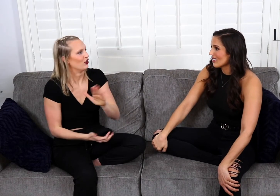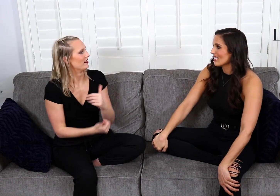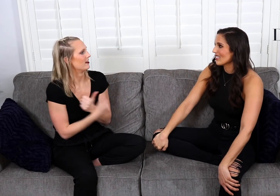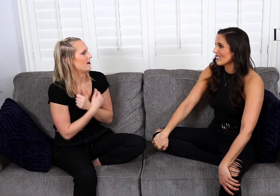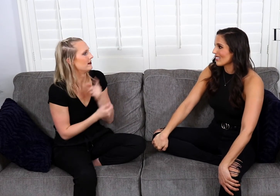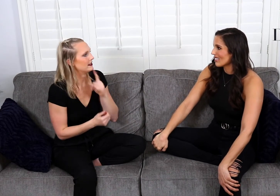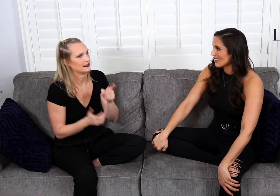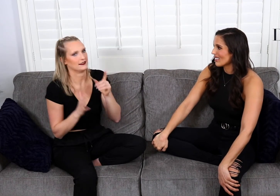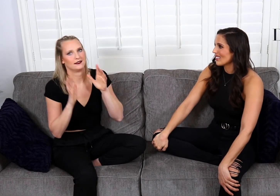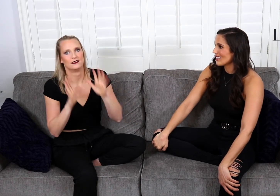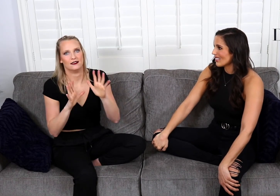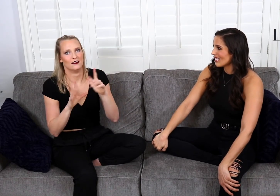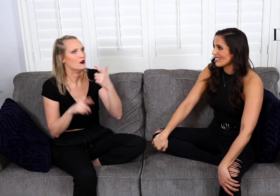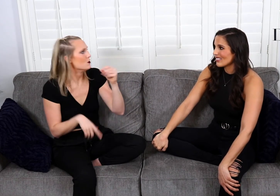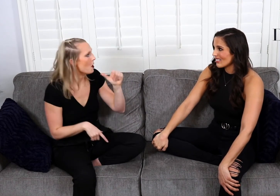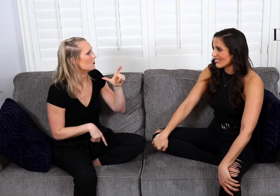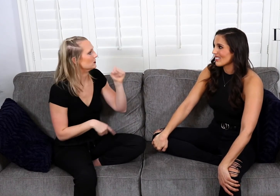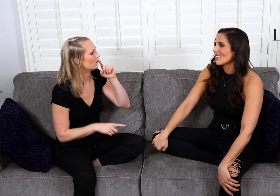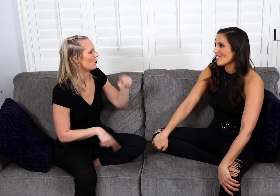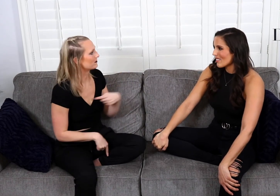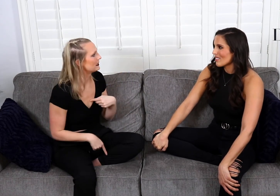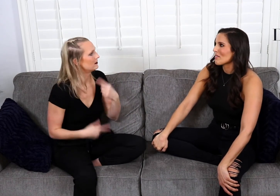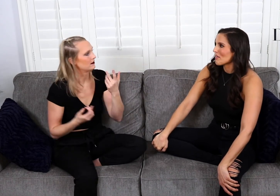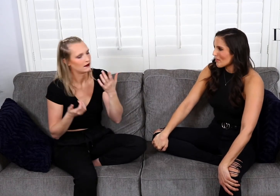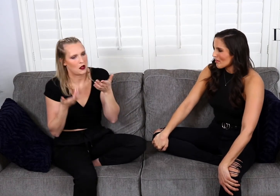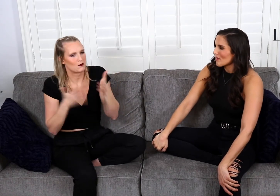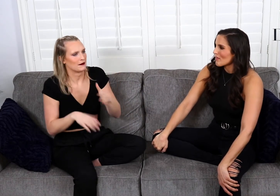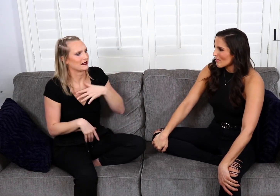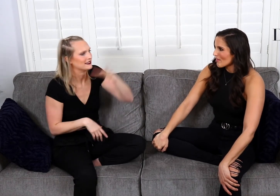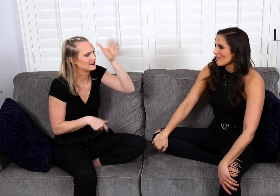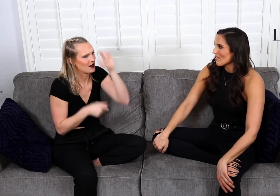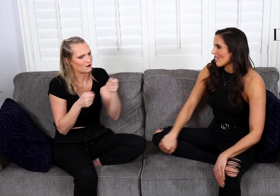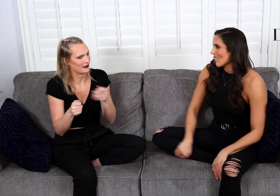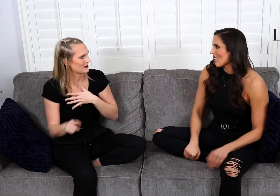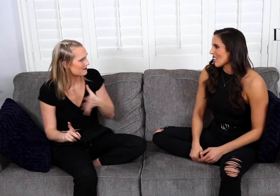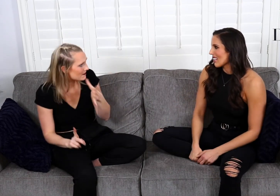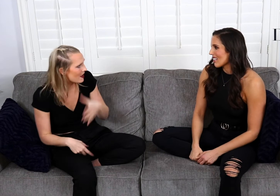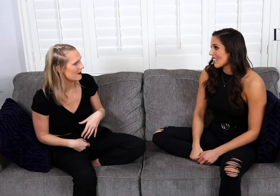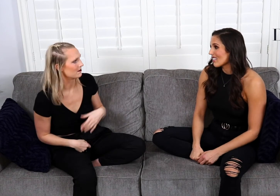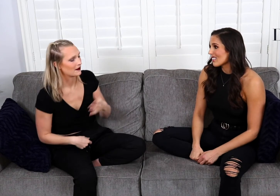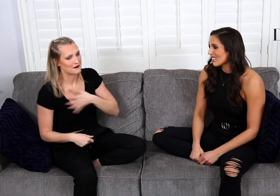and their love is just goals for me. The way that my dad is